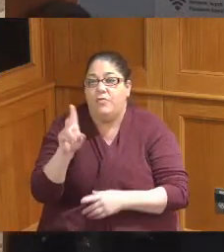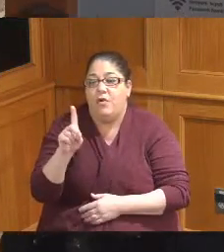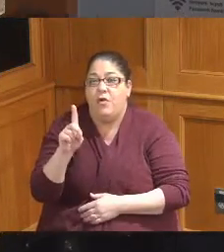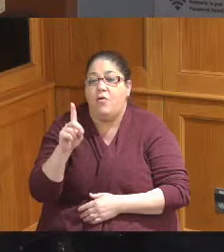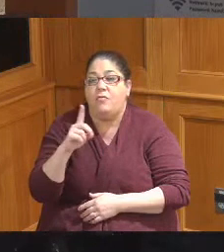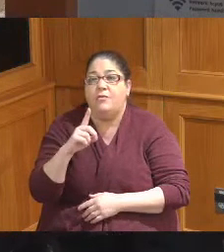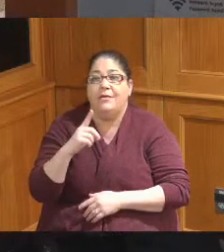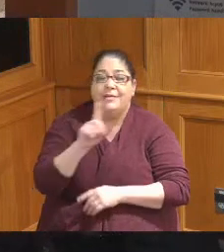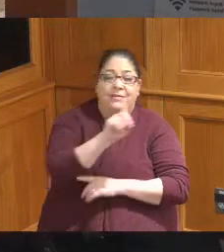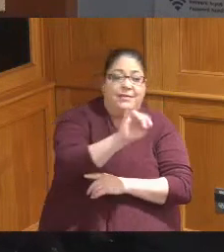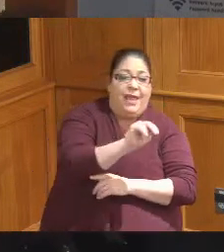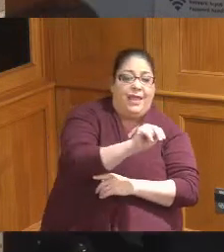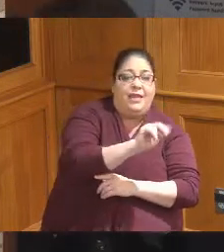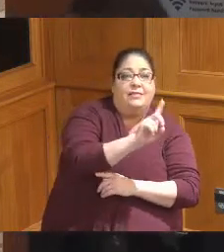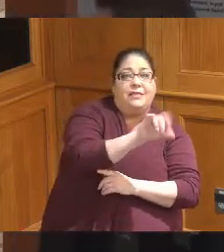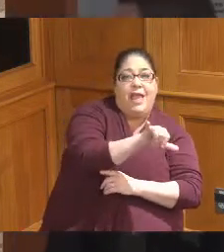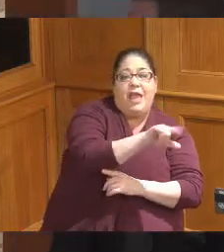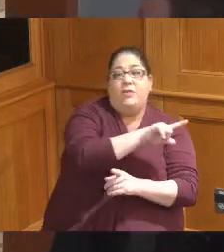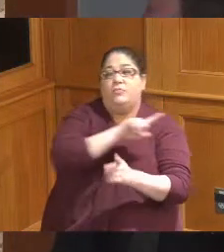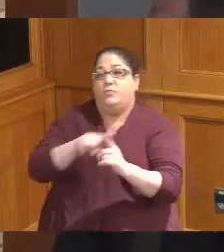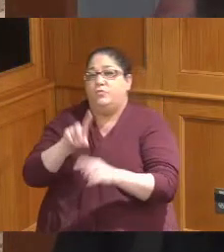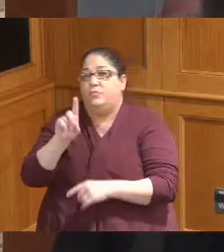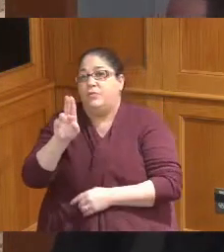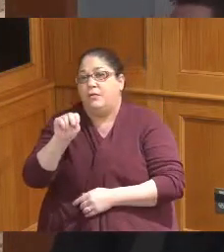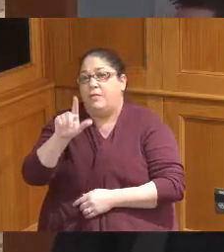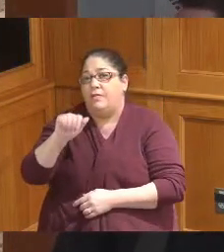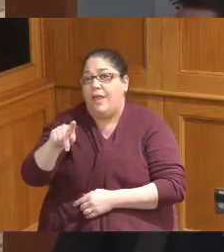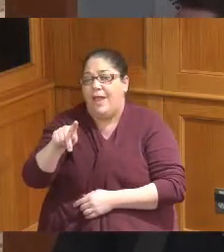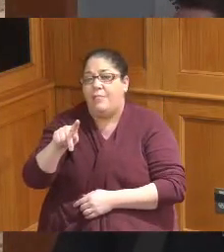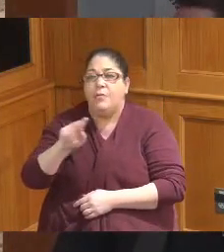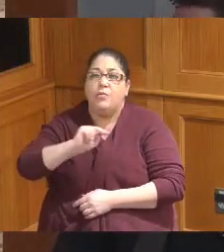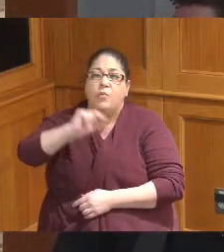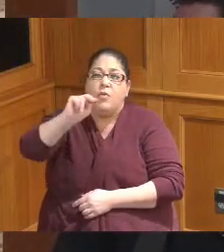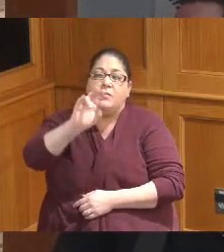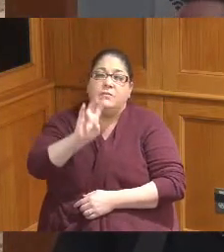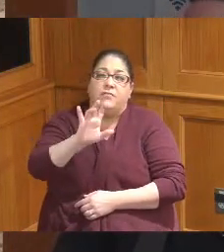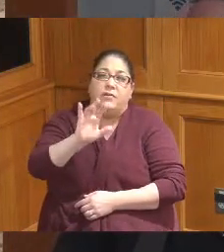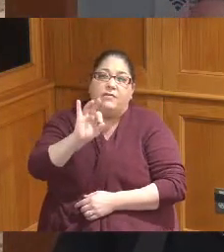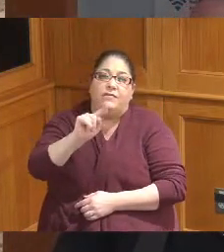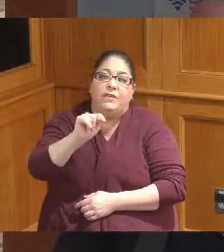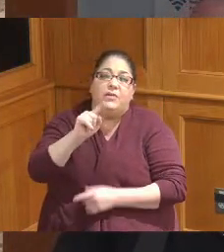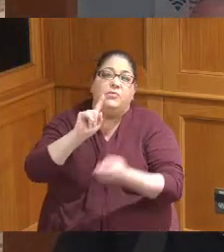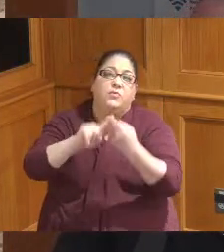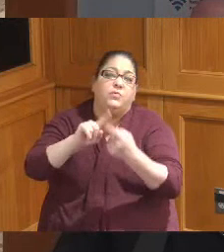day and Dunlap moving North through about 700 feet toward the end of Dunlap it's primarily